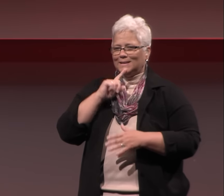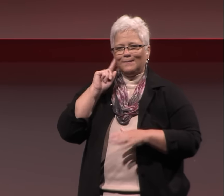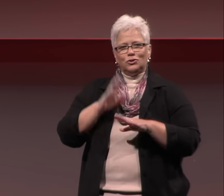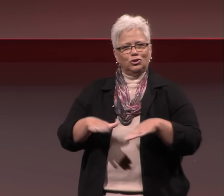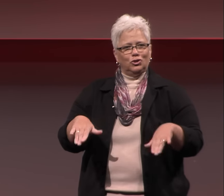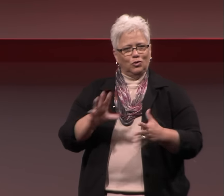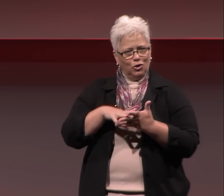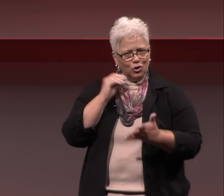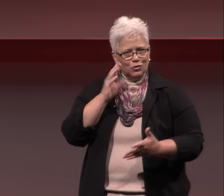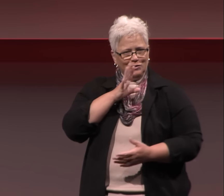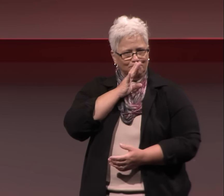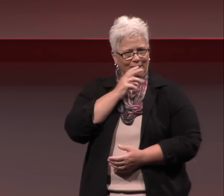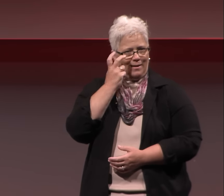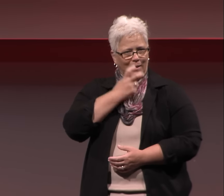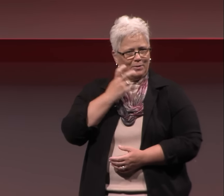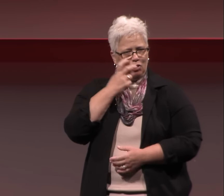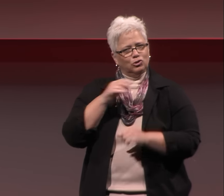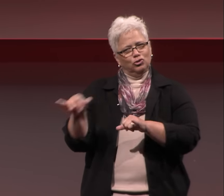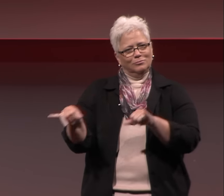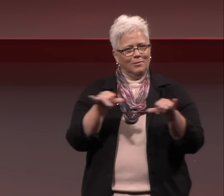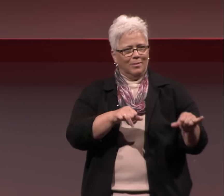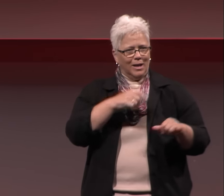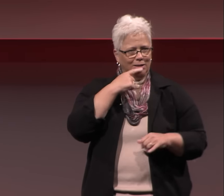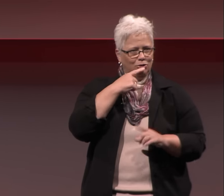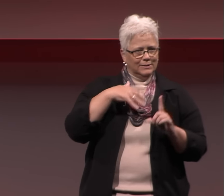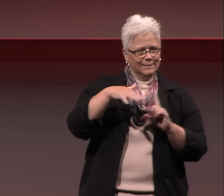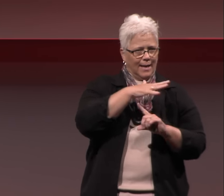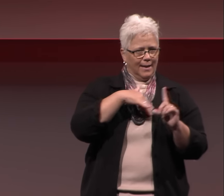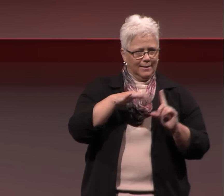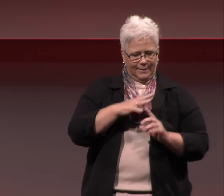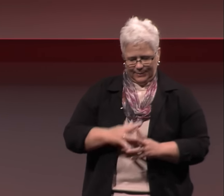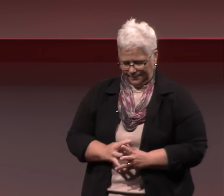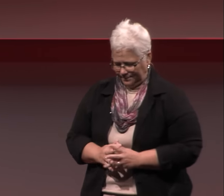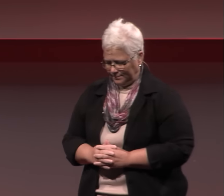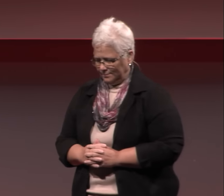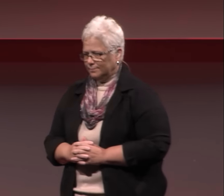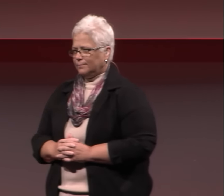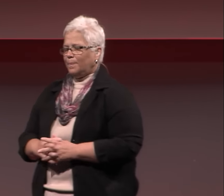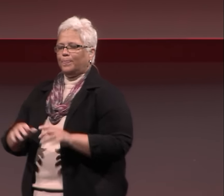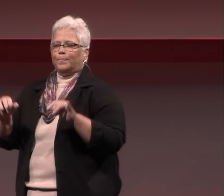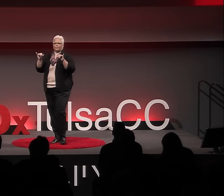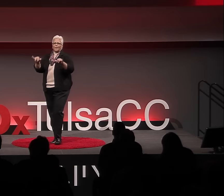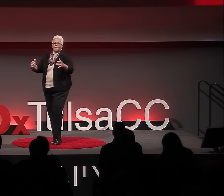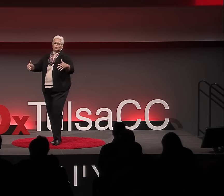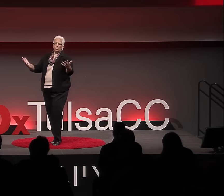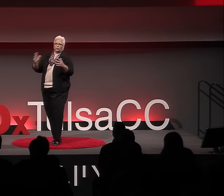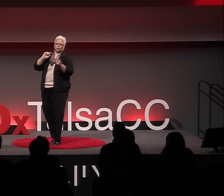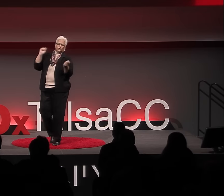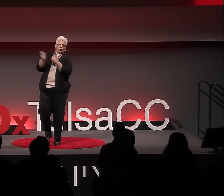and mandated that Deaf children learn to speak and read lips, just as hearing society does,